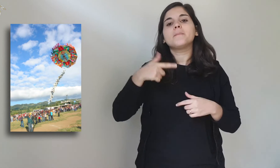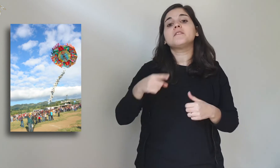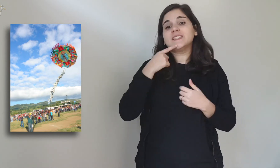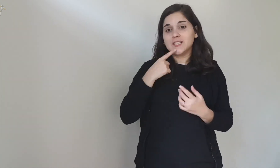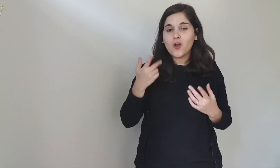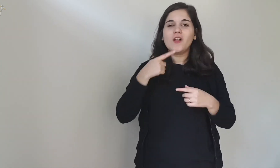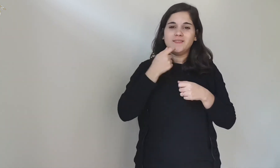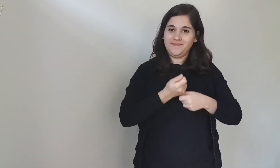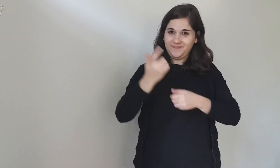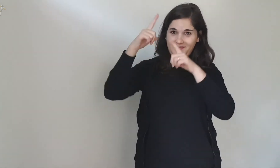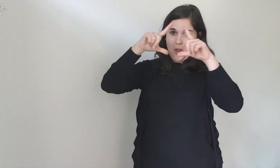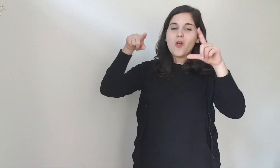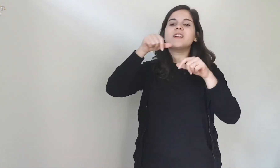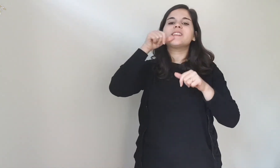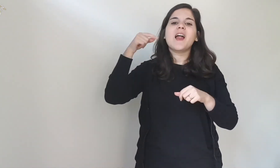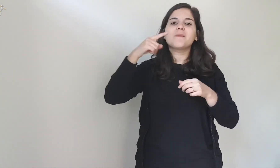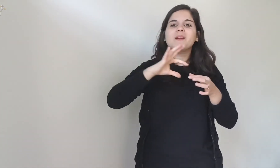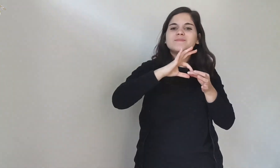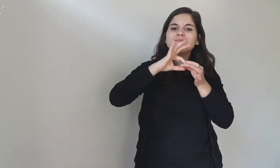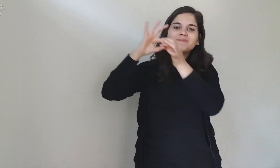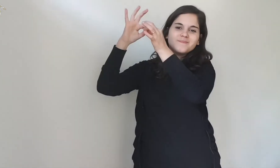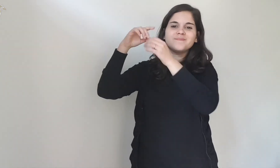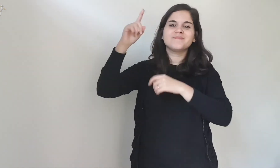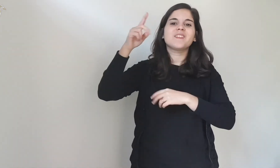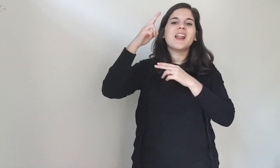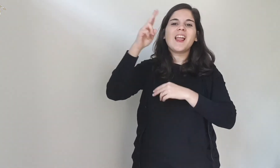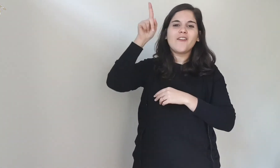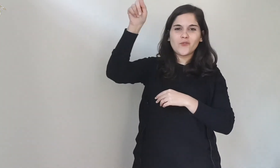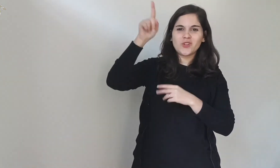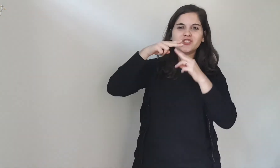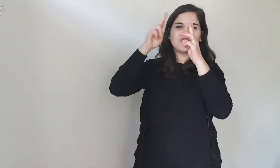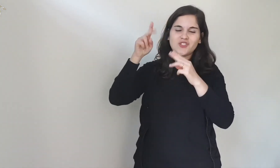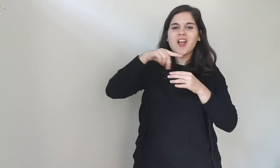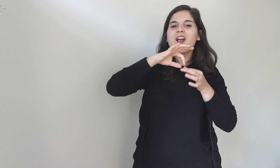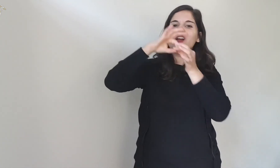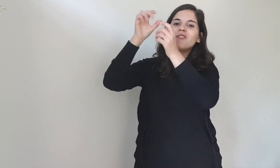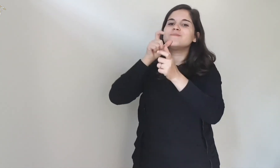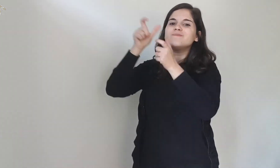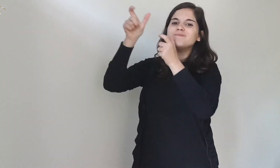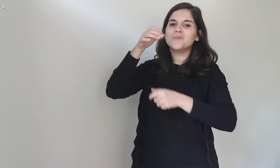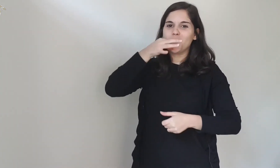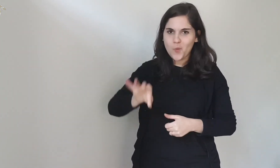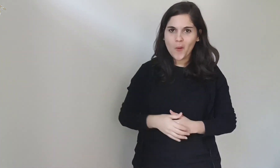It is said that kites allow a connection with the dead in heaven,